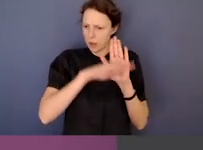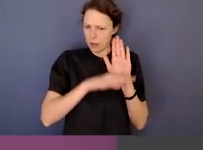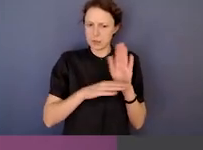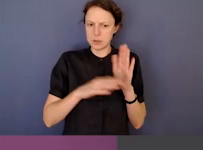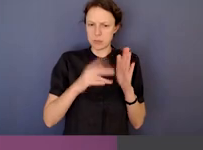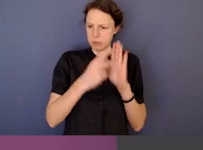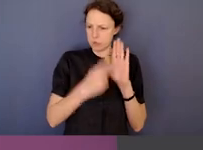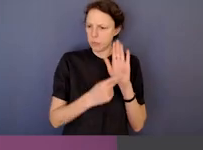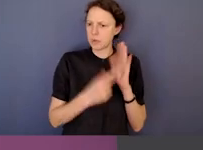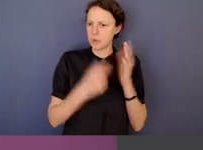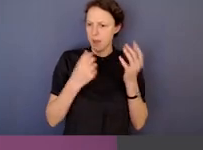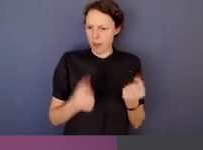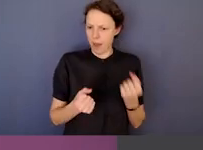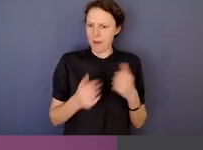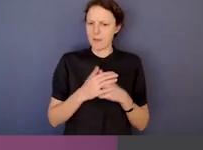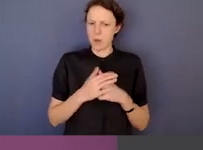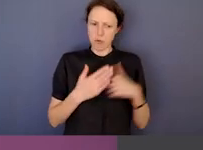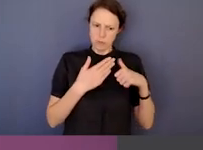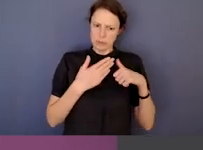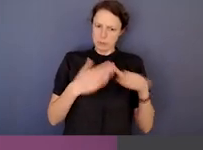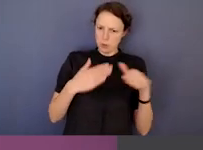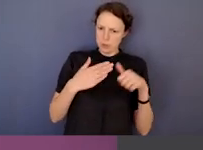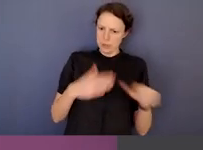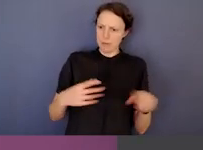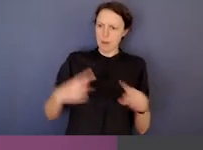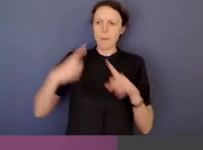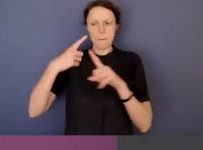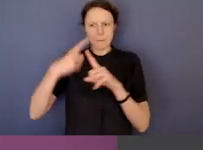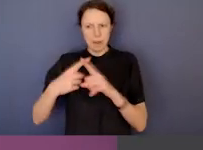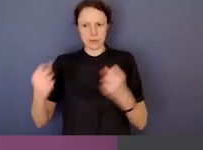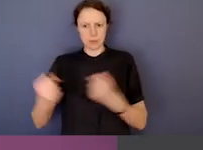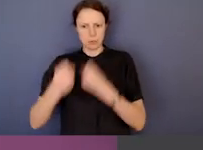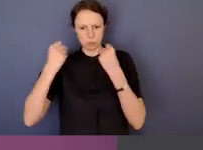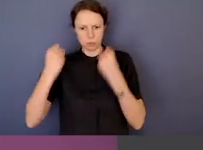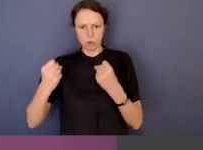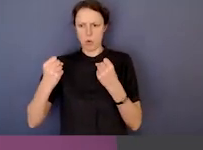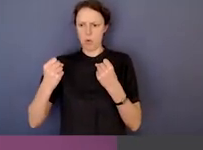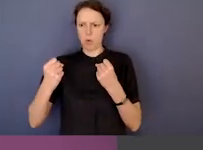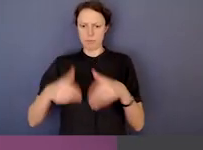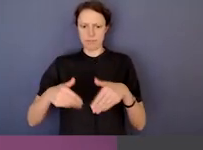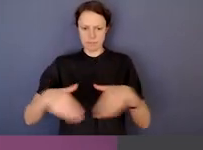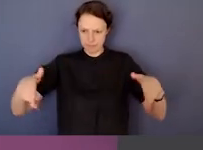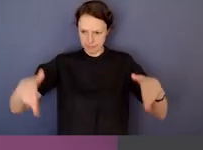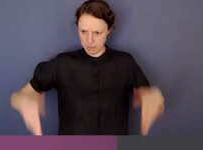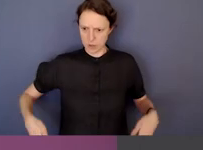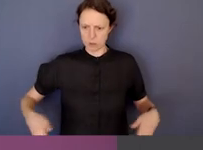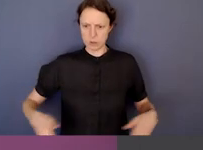but it's responsive, but it's also rigorous, impartial,